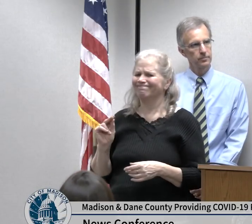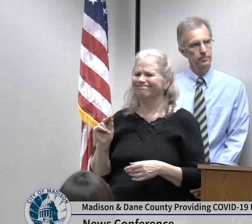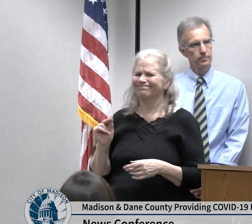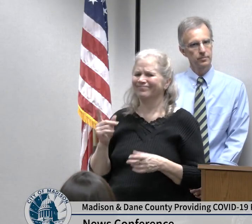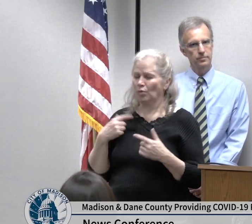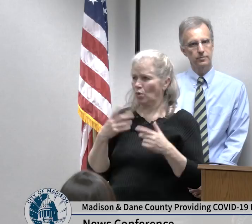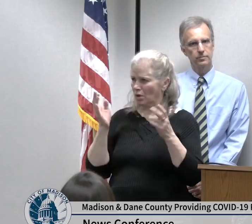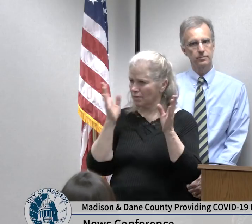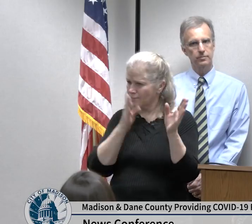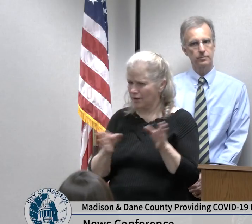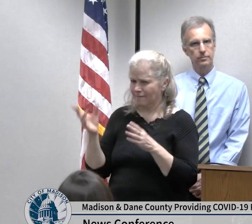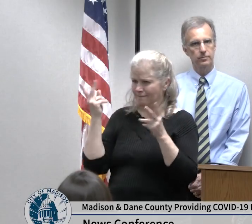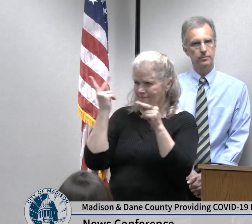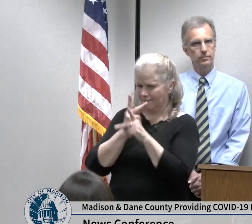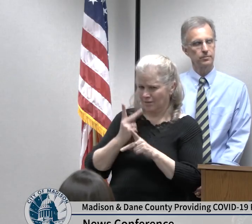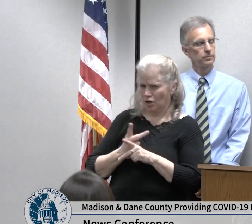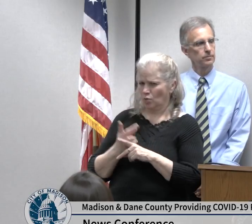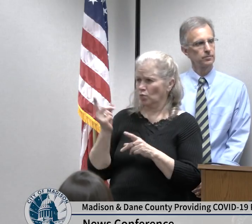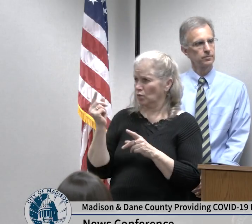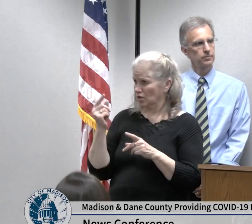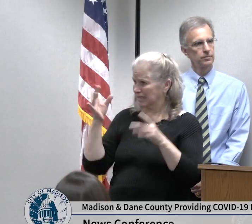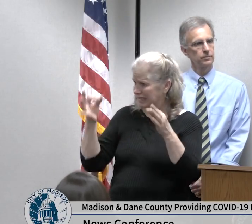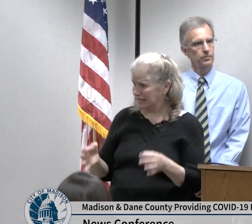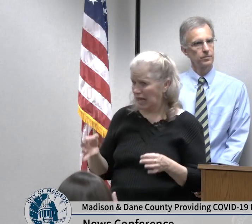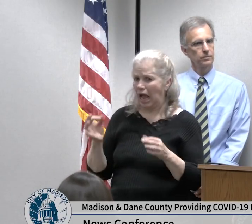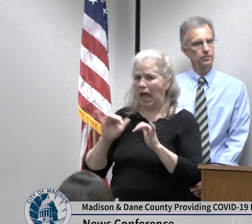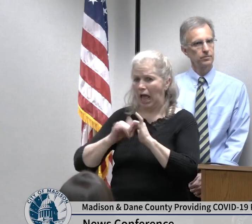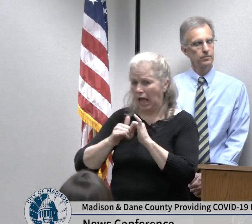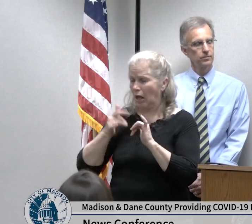places where there are there is more illness the less likely we are to bring